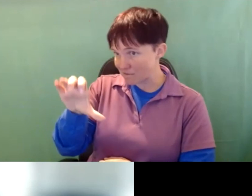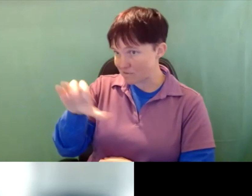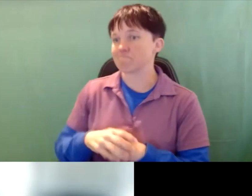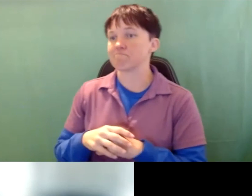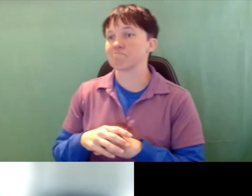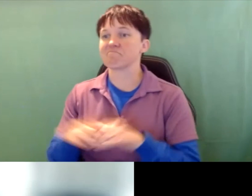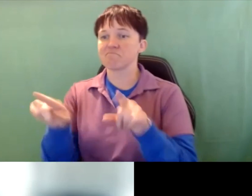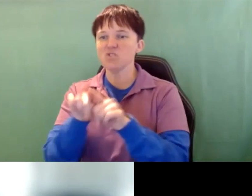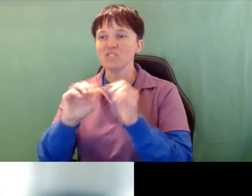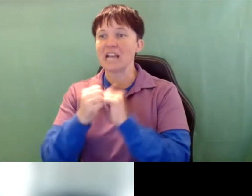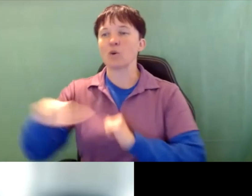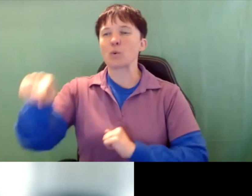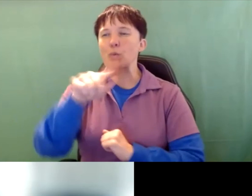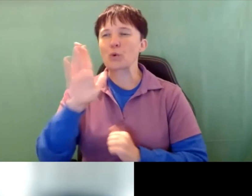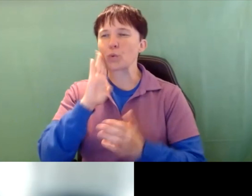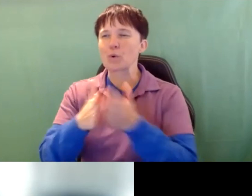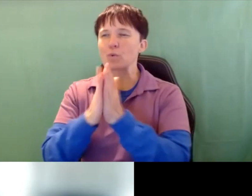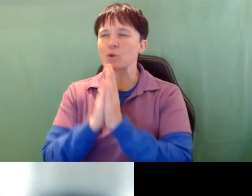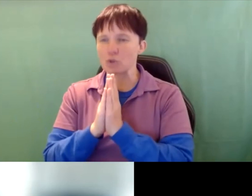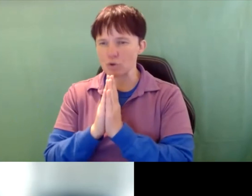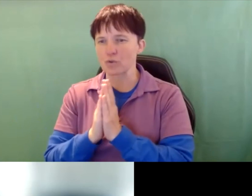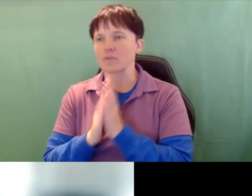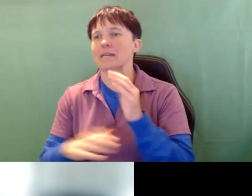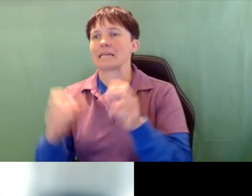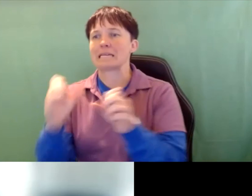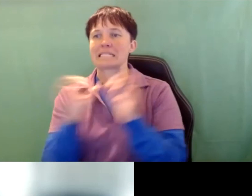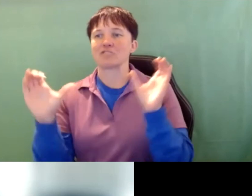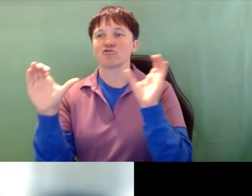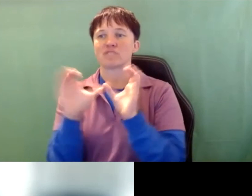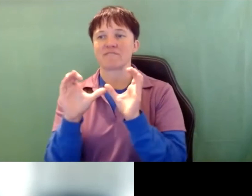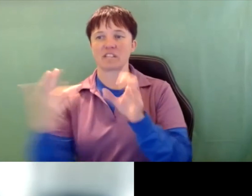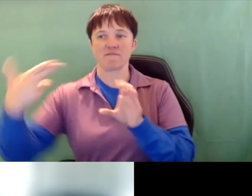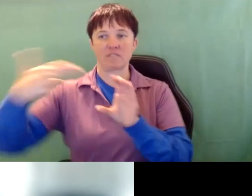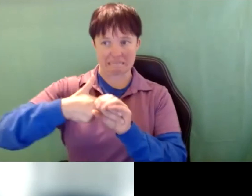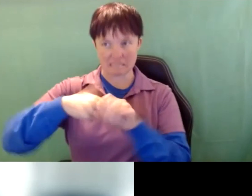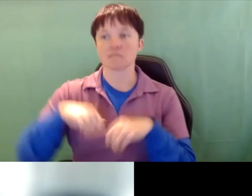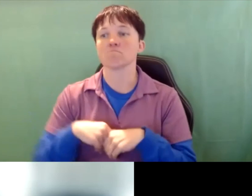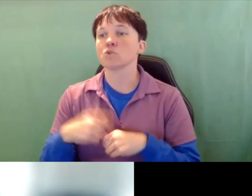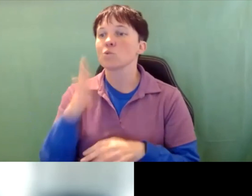going to request CEUs and a certificate of attendance. We will send you a additional